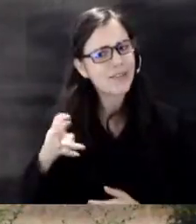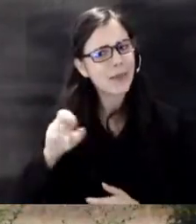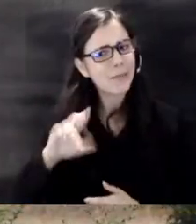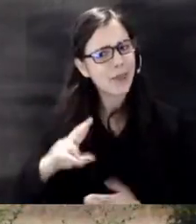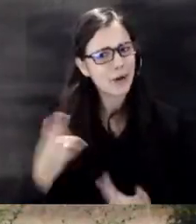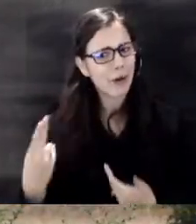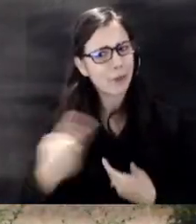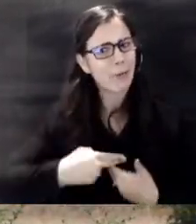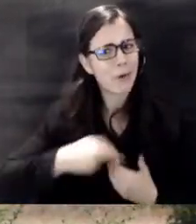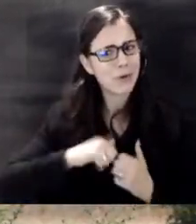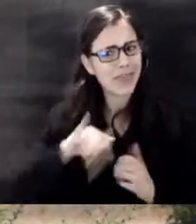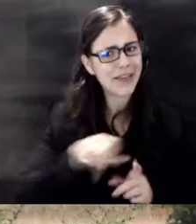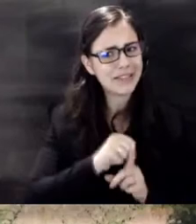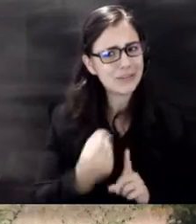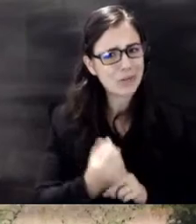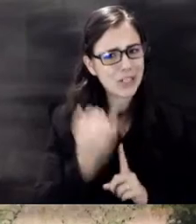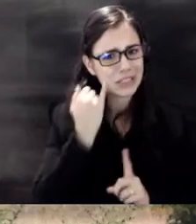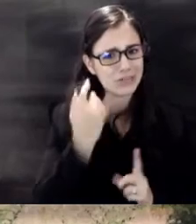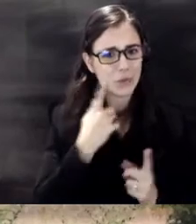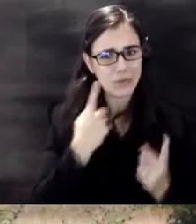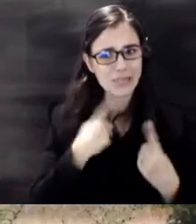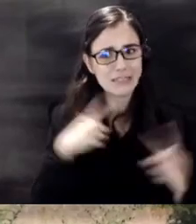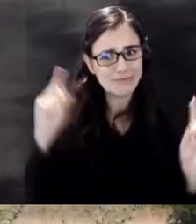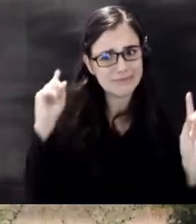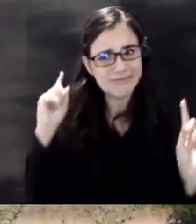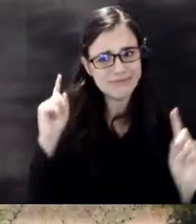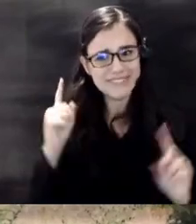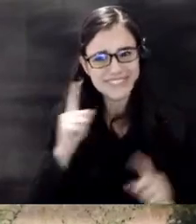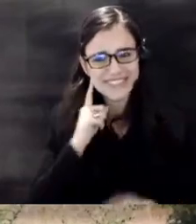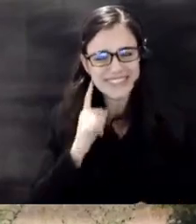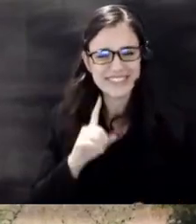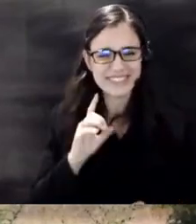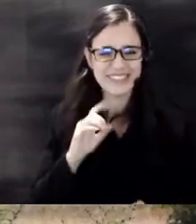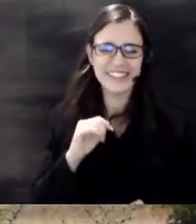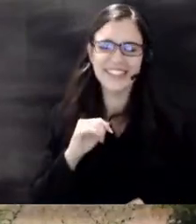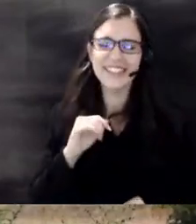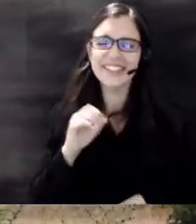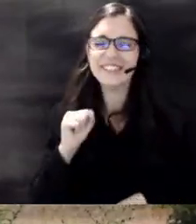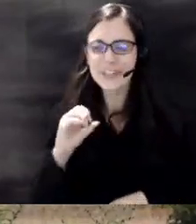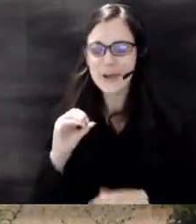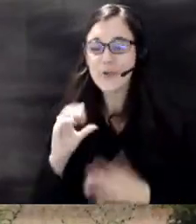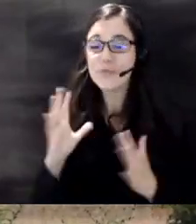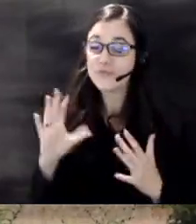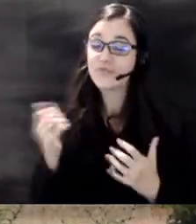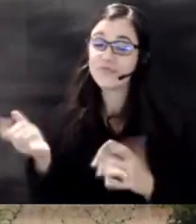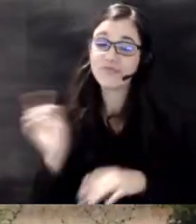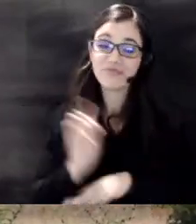if we're going to do Wichita it's due diligence so I just wanted to be out here again today thank